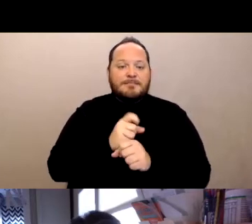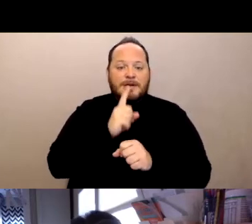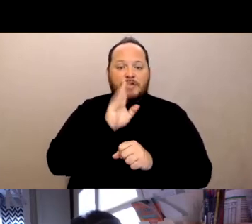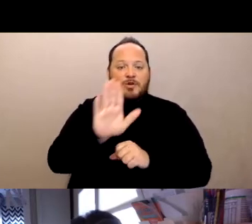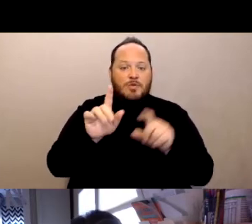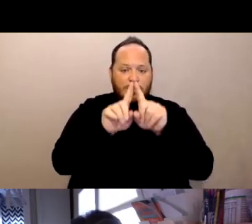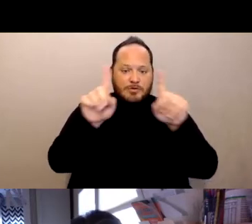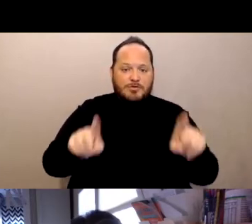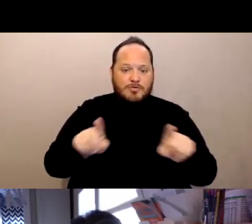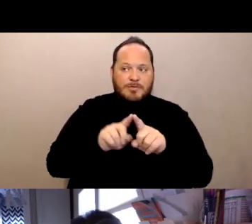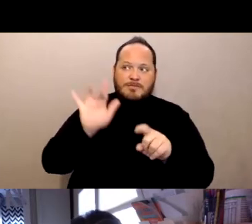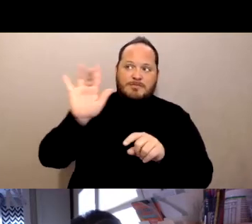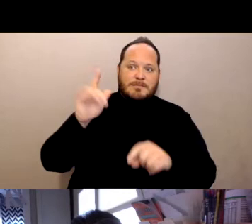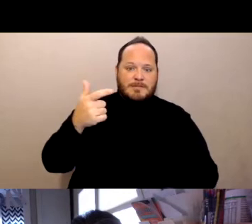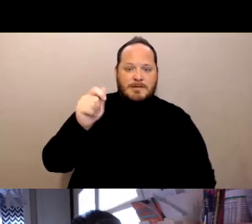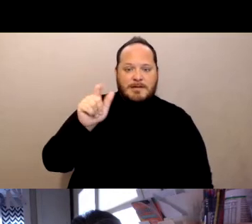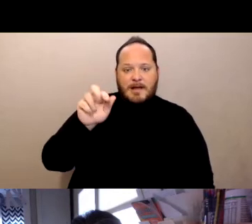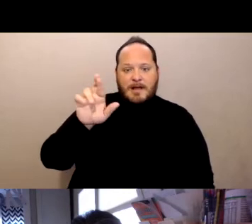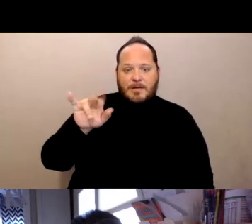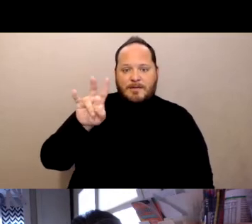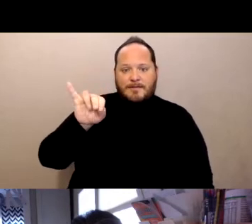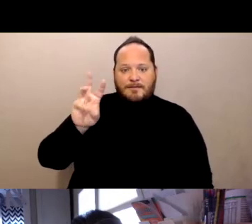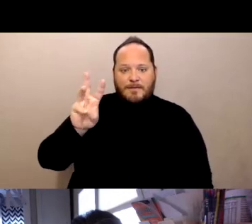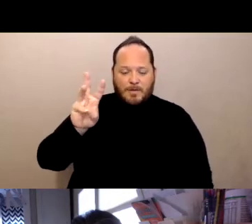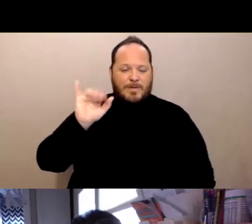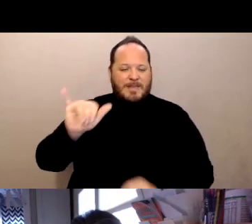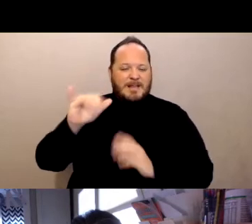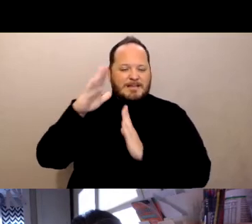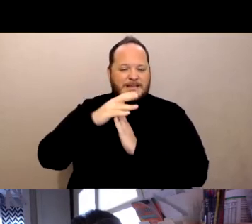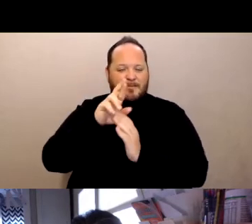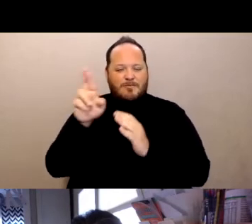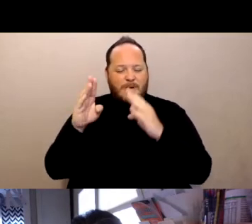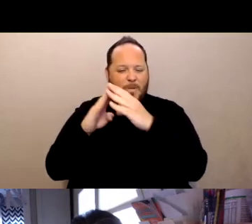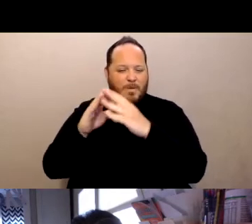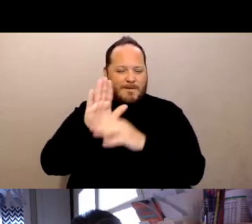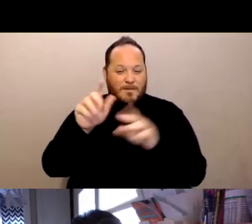and click the little gallery view icon up in the upper right-hand corner of your screen.